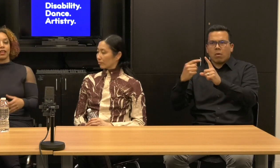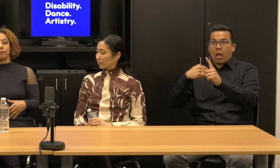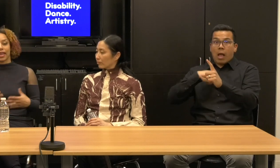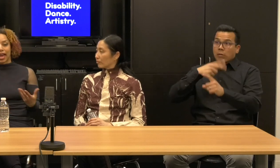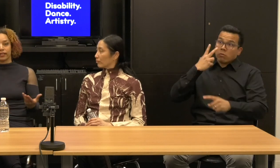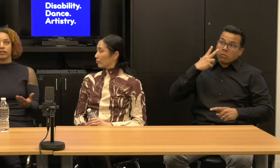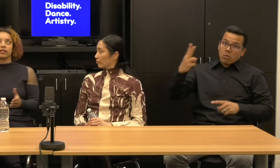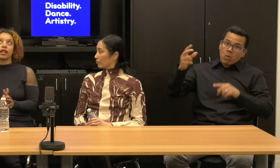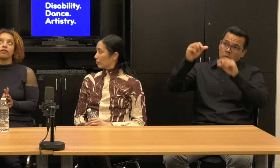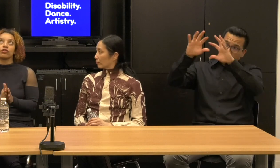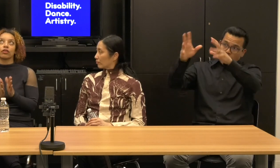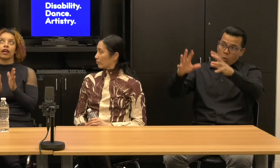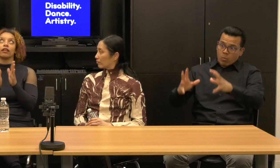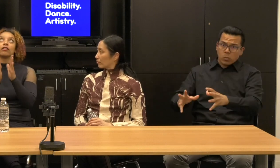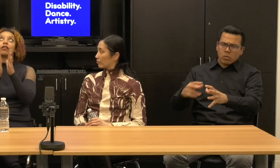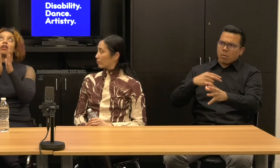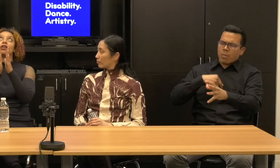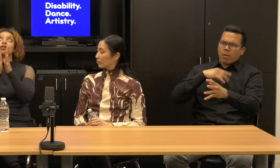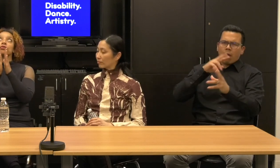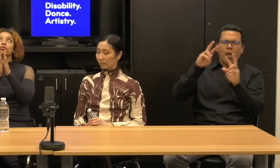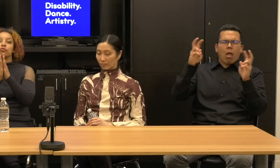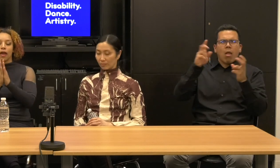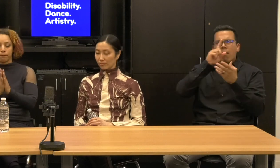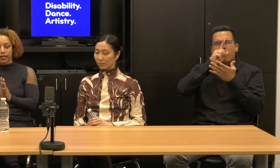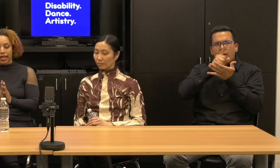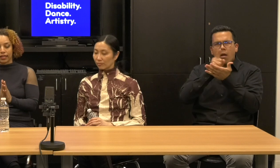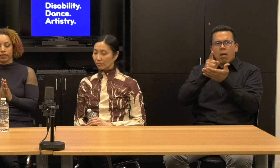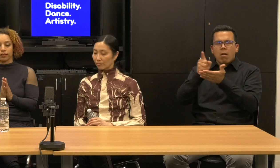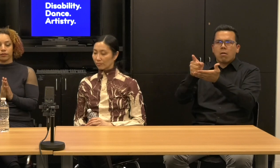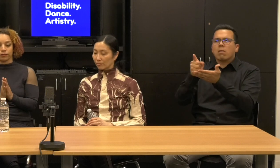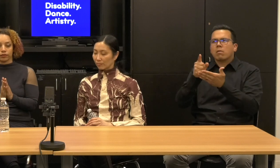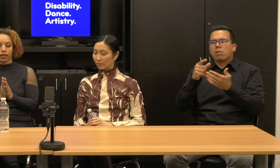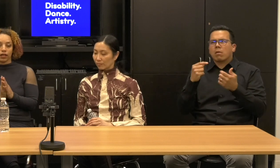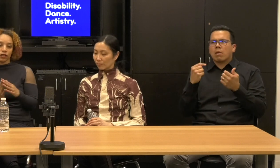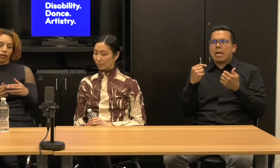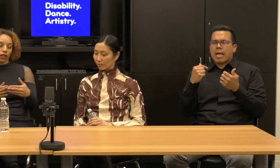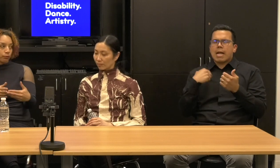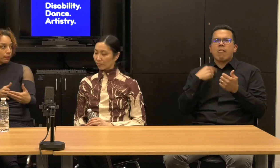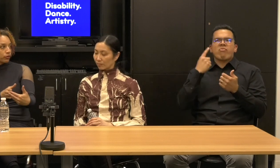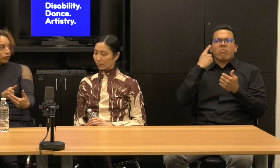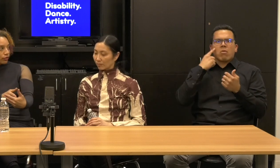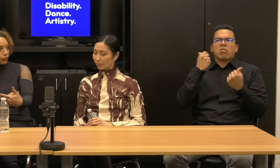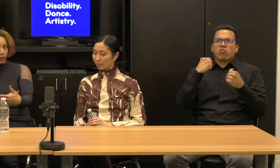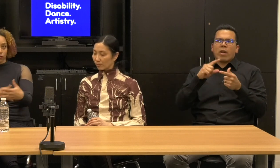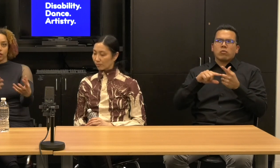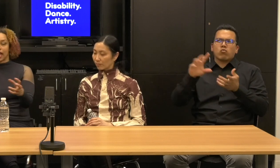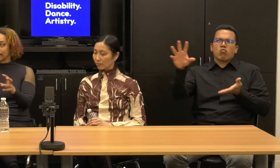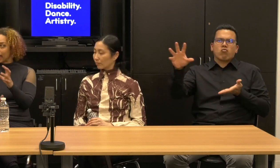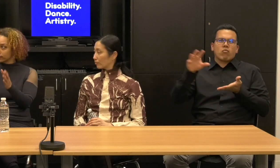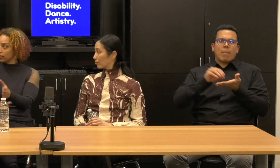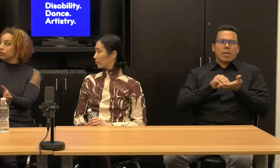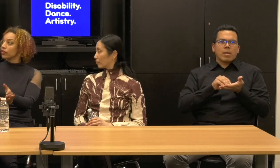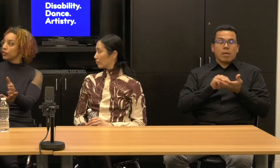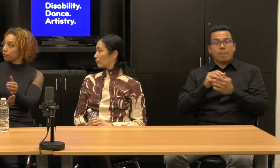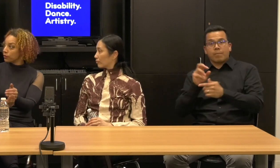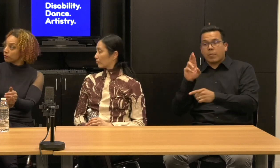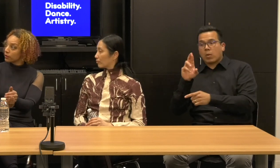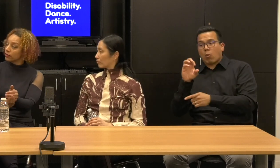And then began instead of to try and replicate them, and a lot of people do this because Rodin has an interest in movement.